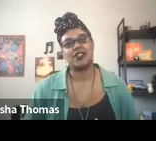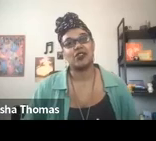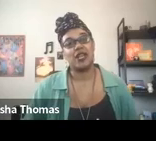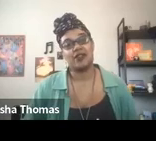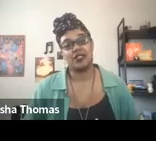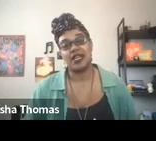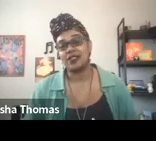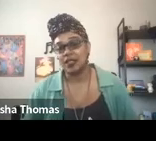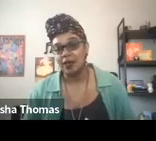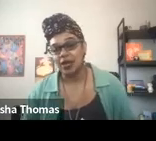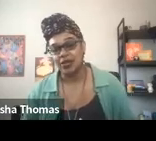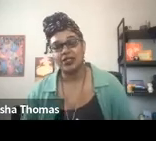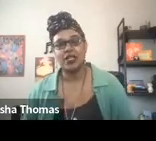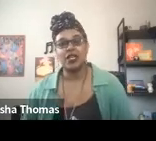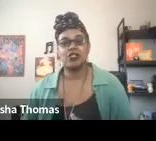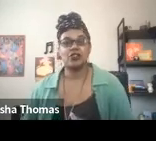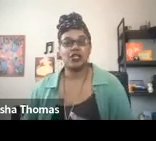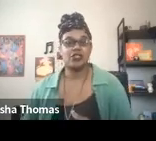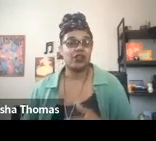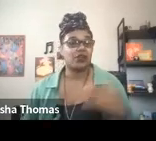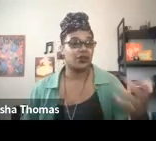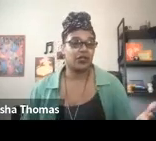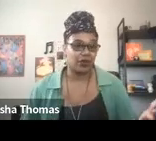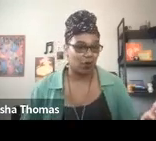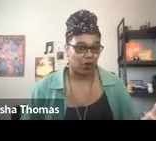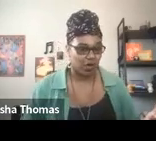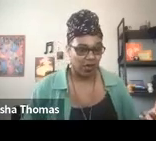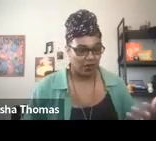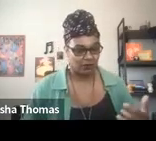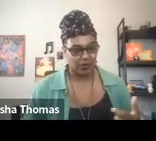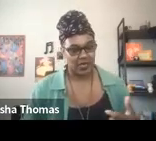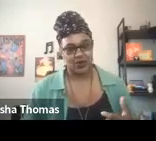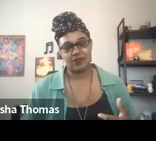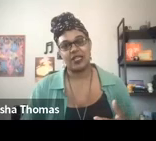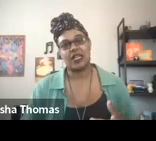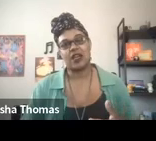as creatives and as collaborators. So in general, you can learn more about Black Creative Healing